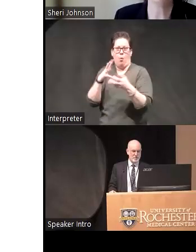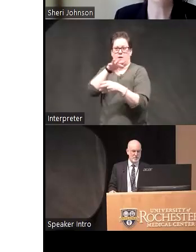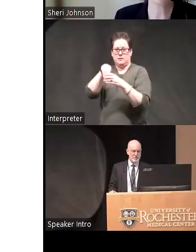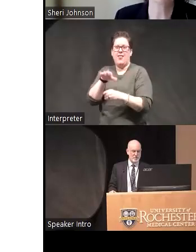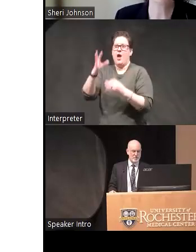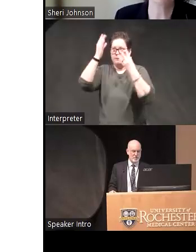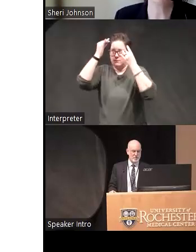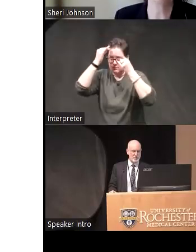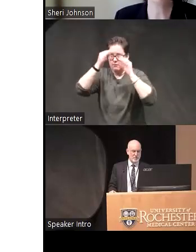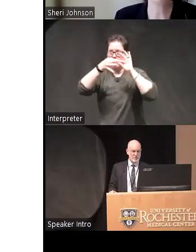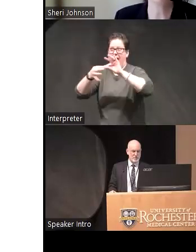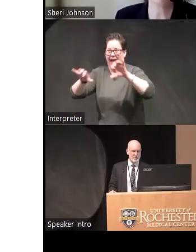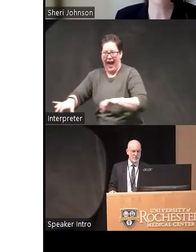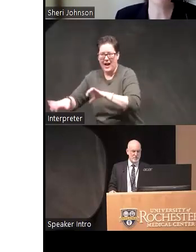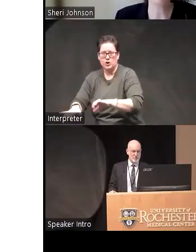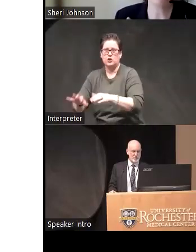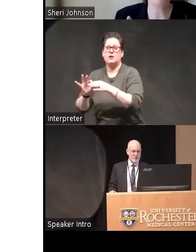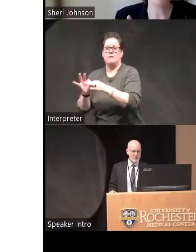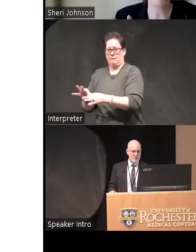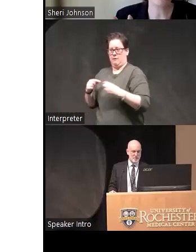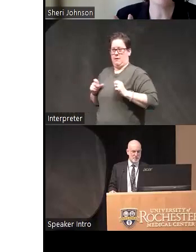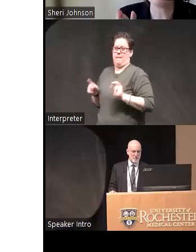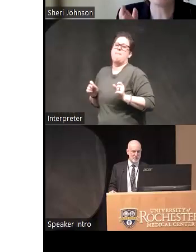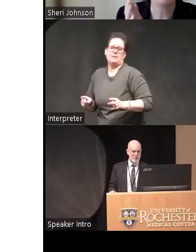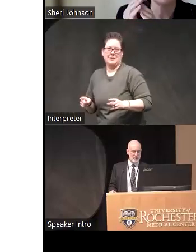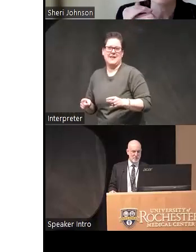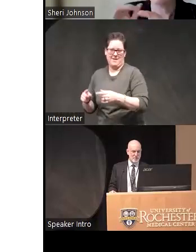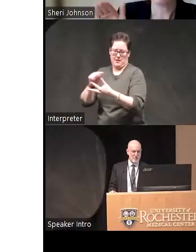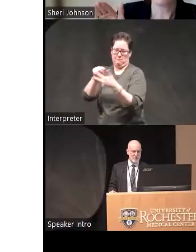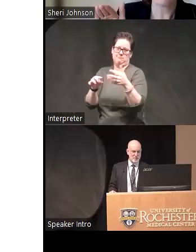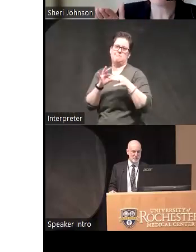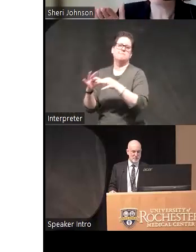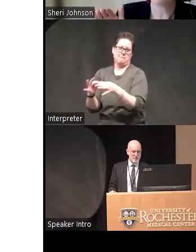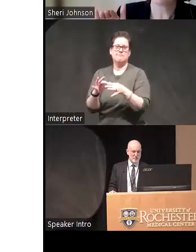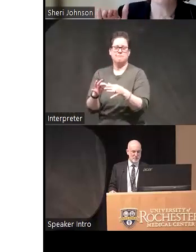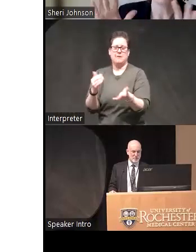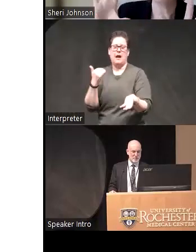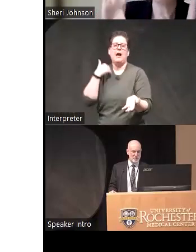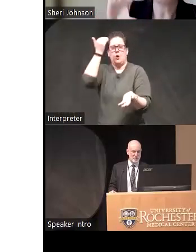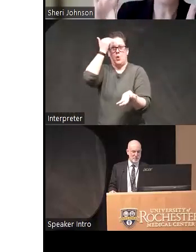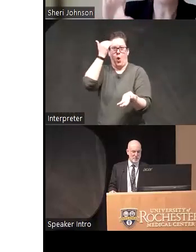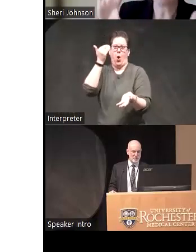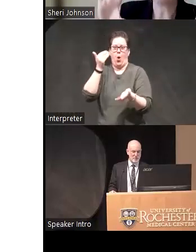and action and how they relate to emotion related impulsivity I'm well well aware that impulsivity